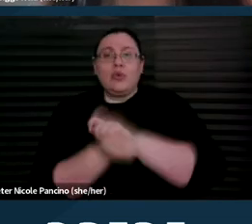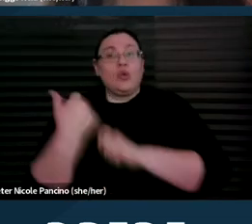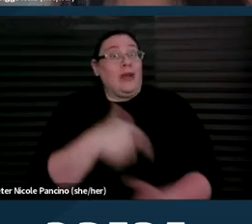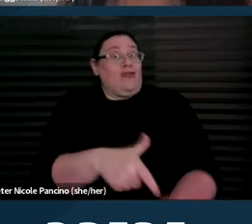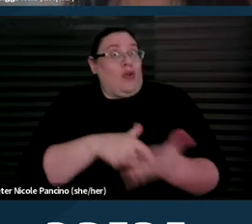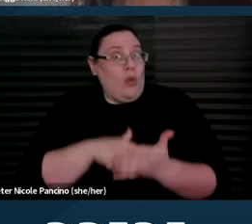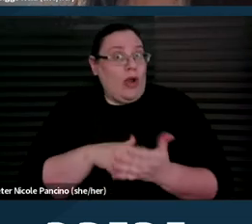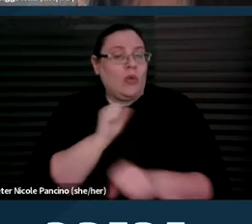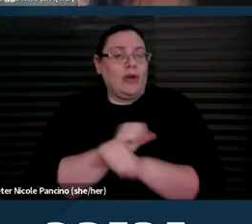Going to the next slide.